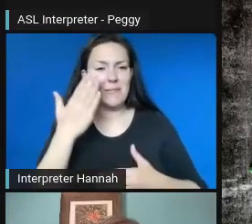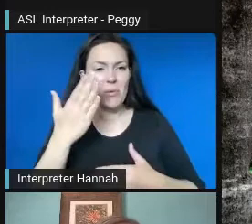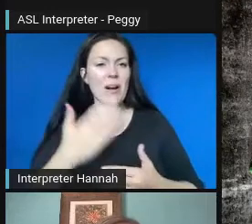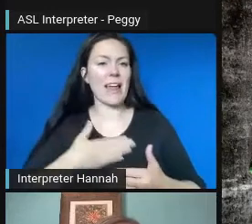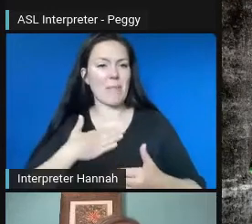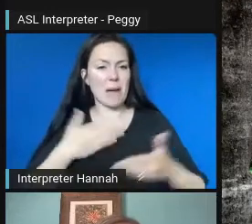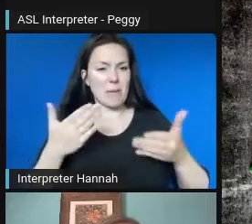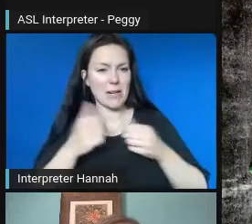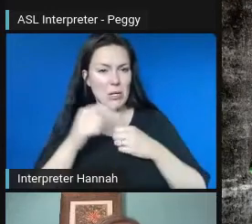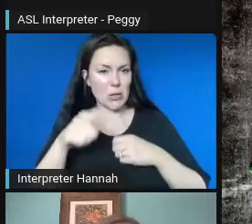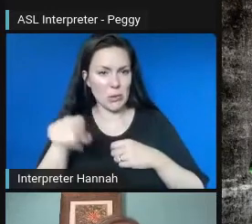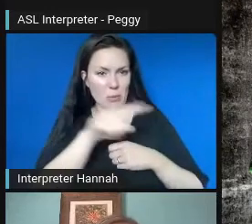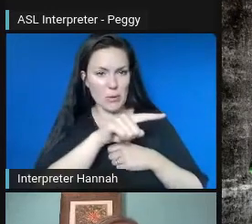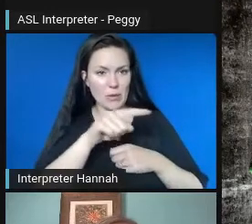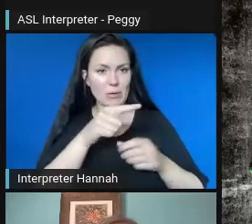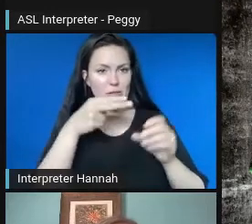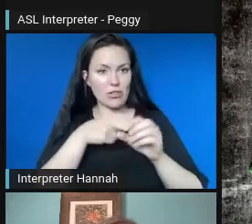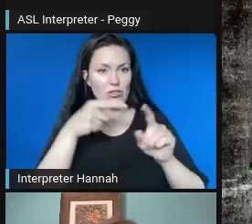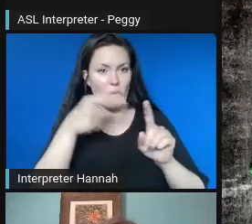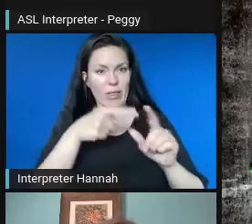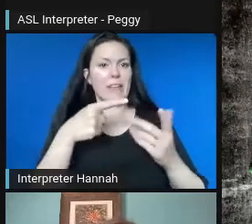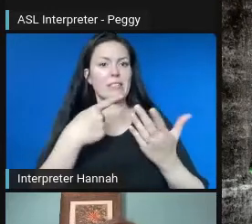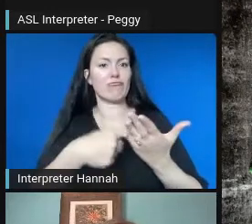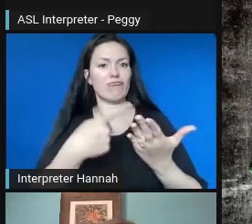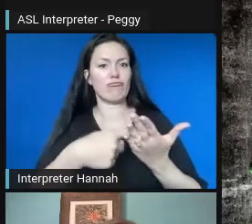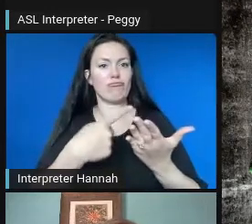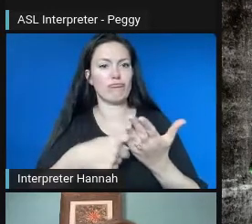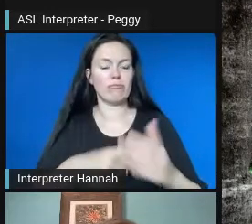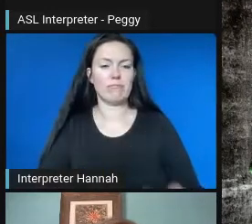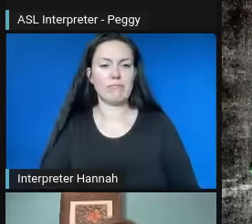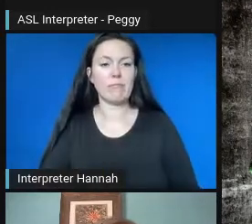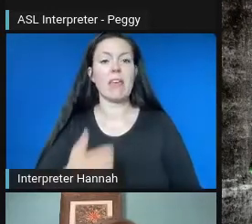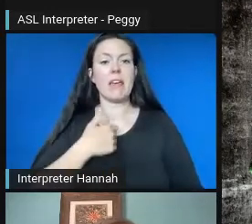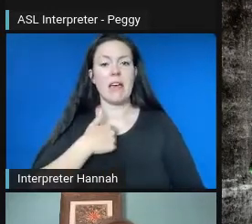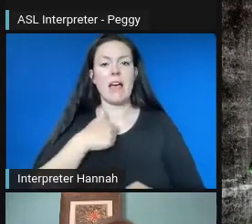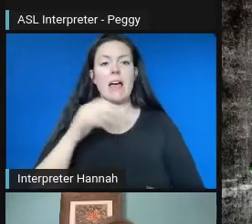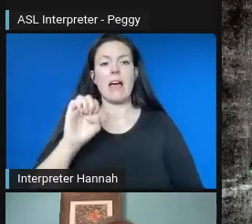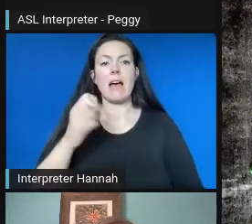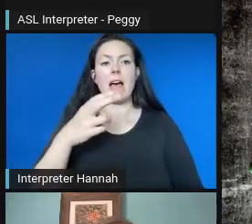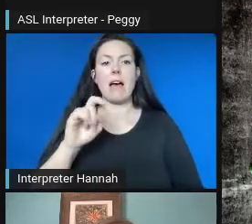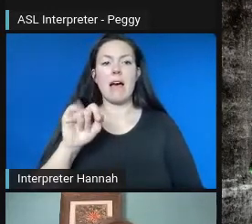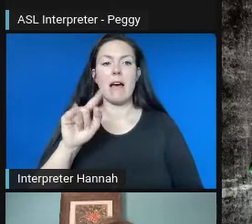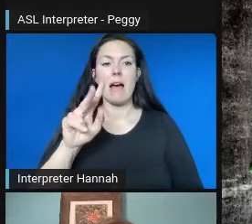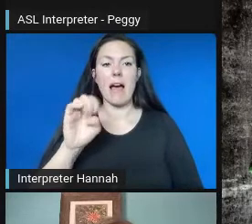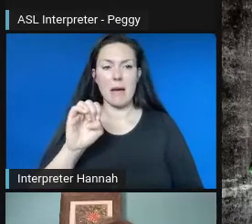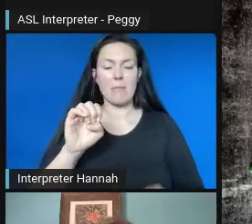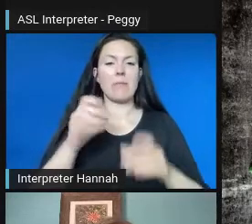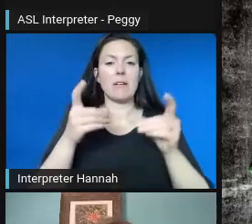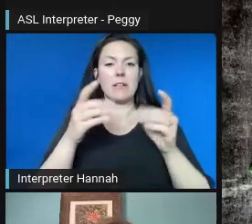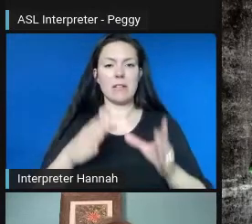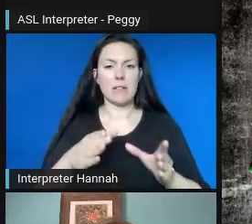I'm really happy to be here and be part of this conversation. I'm the Executive Director for Invest DSM.